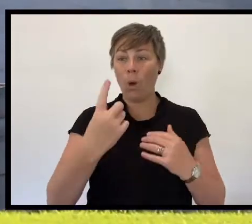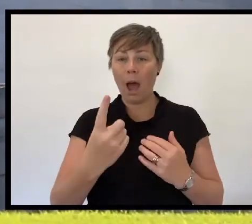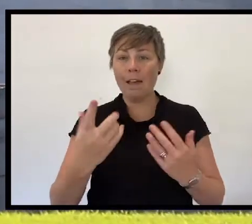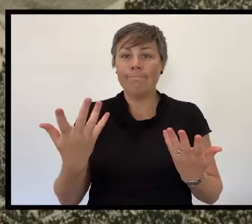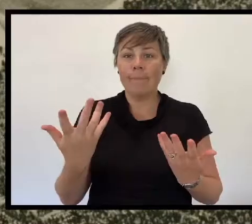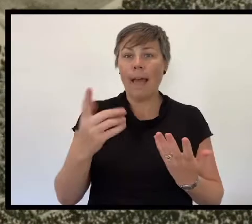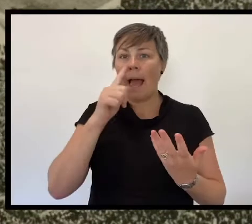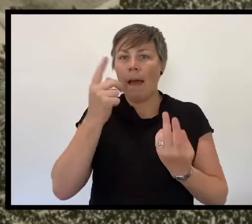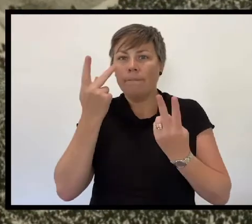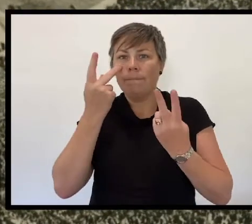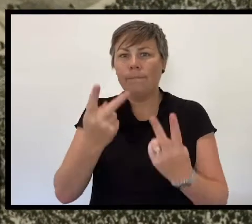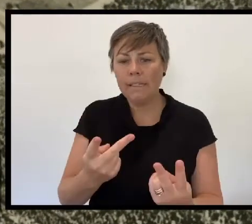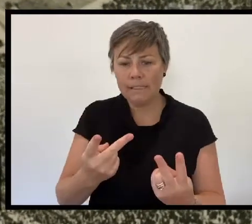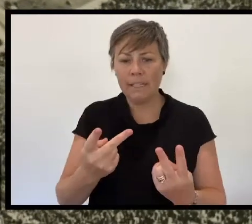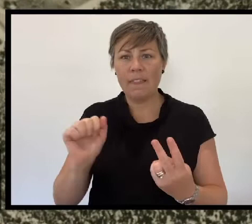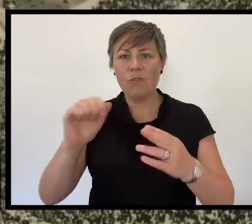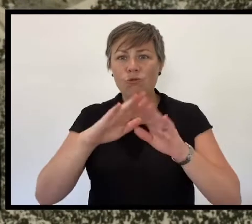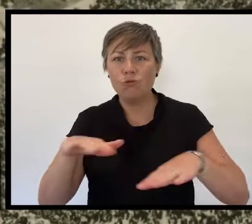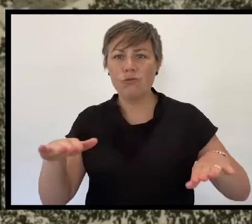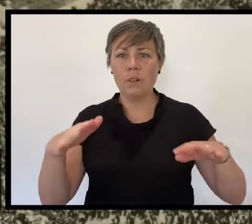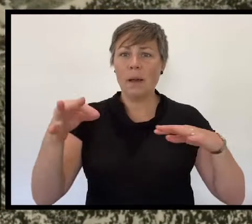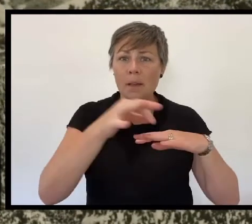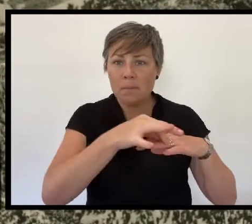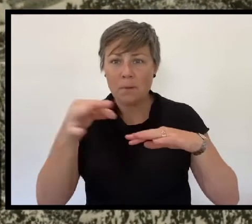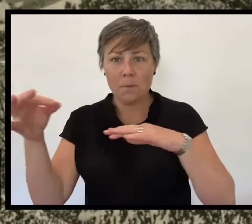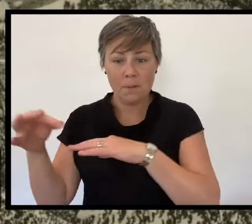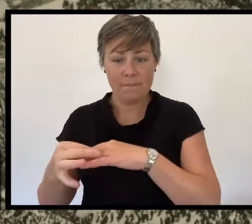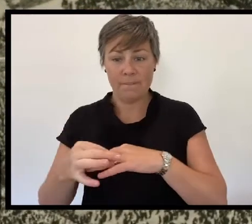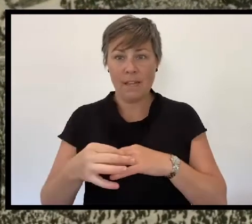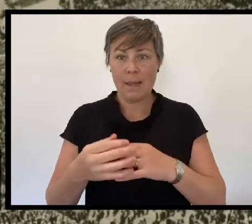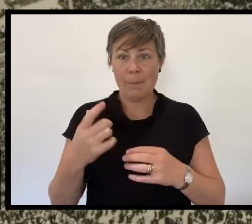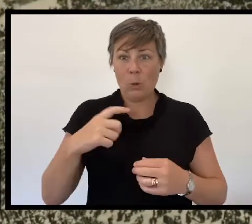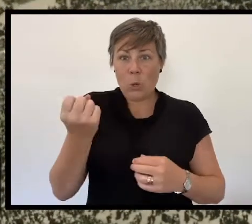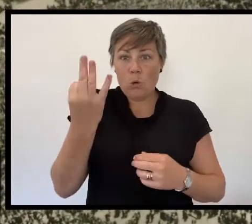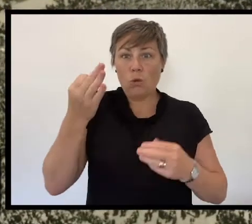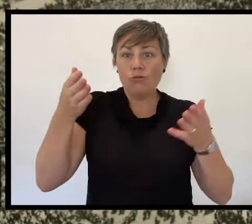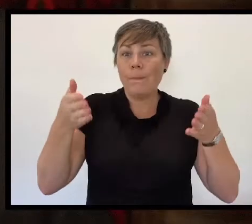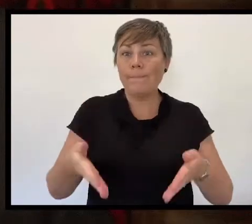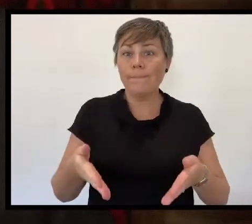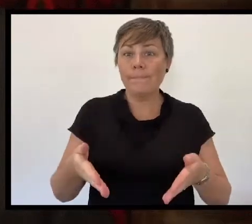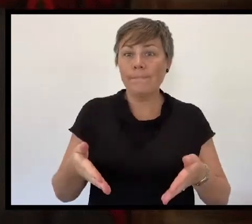of those who lost their lives in the war had no place to mourn; no grave,